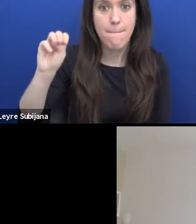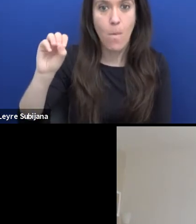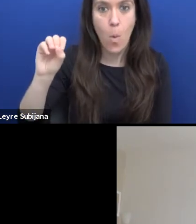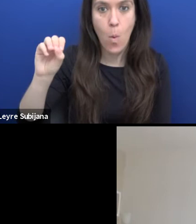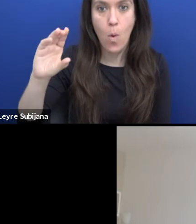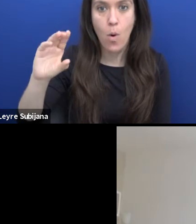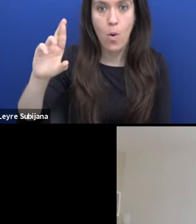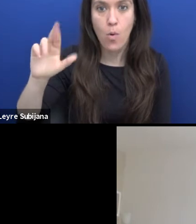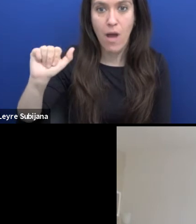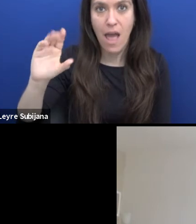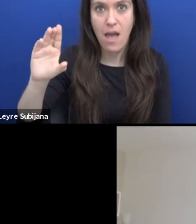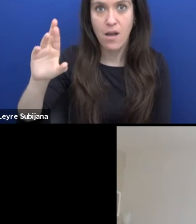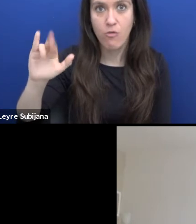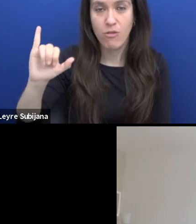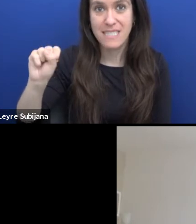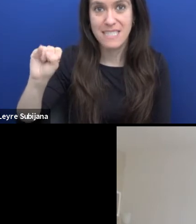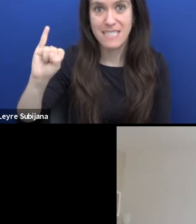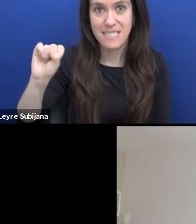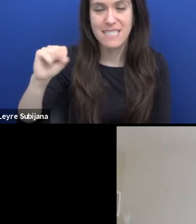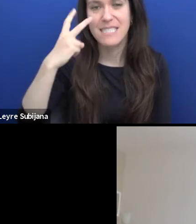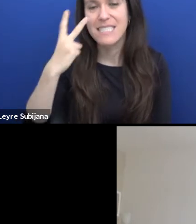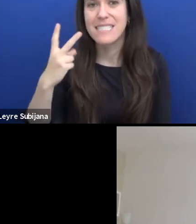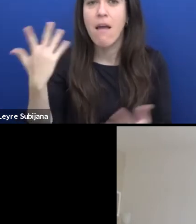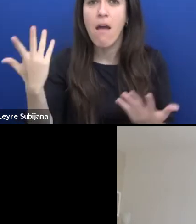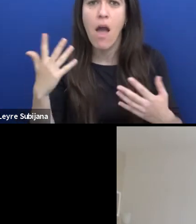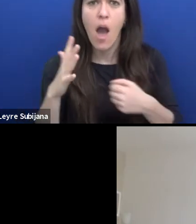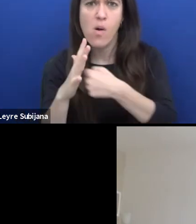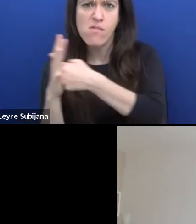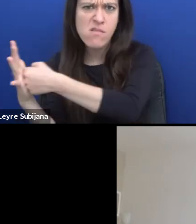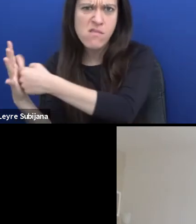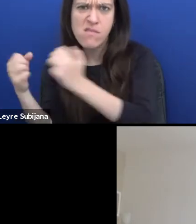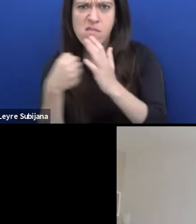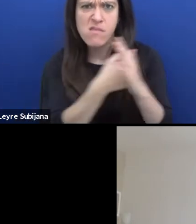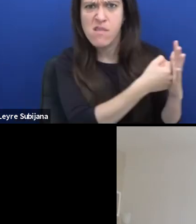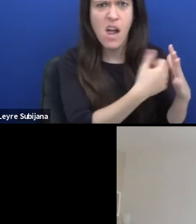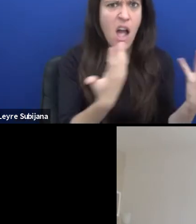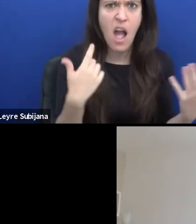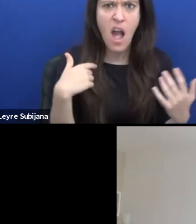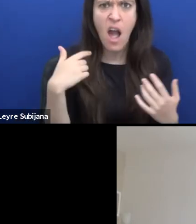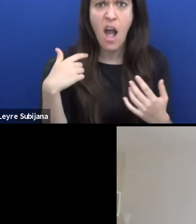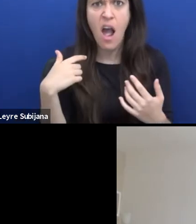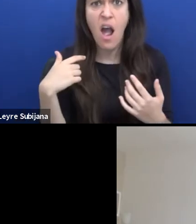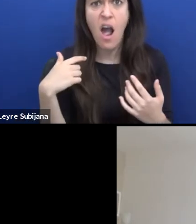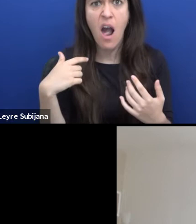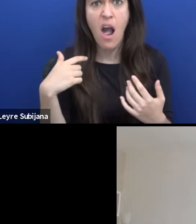of populism, nationalism, and Sinophobia. So like Europe is on trial today